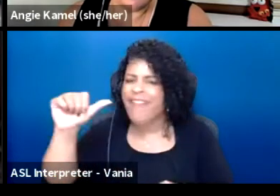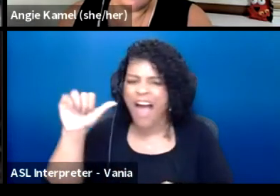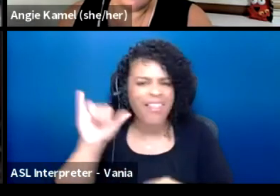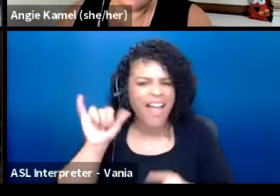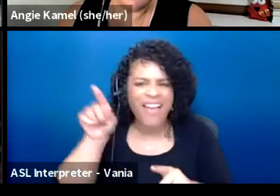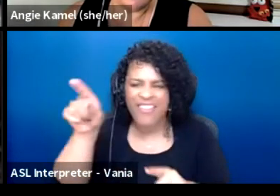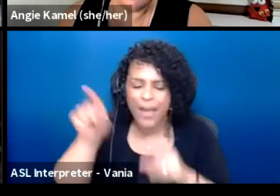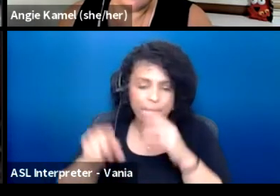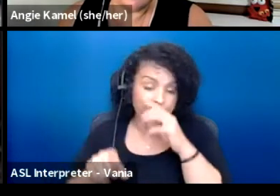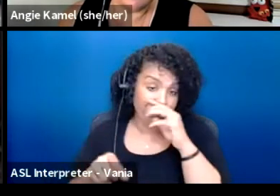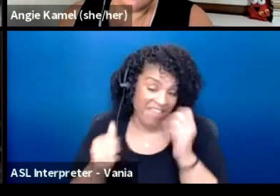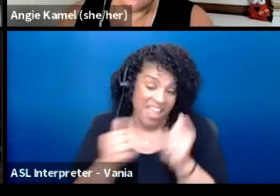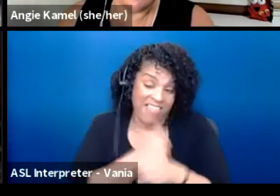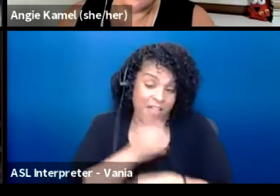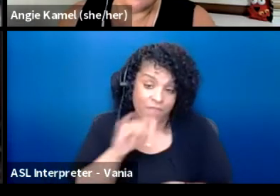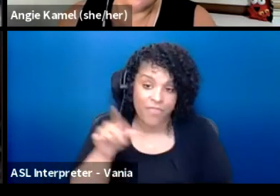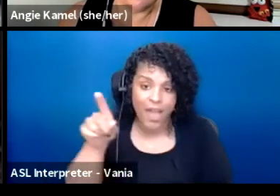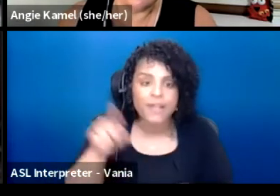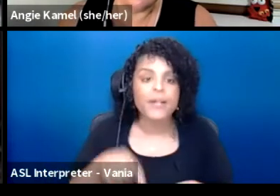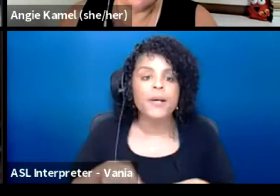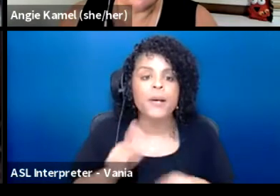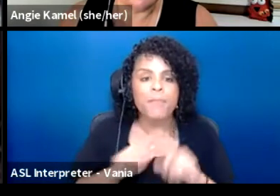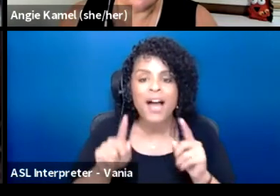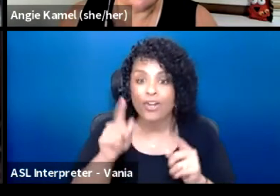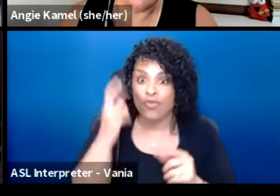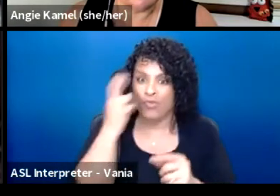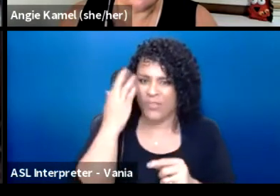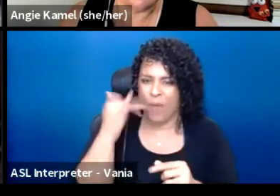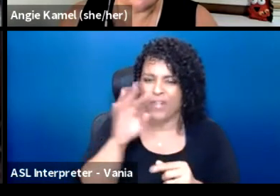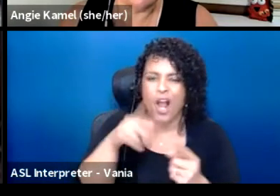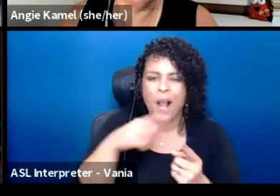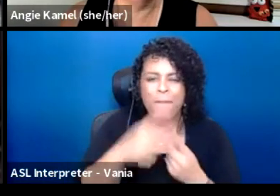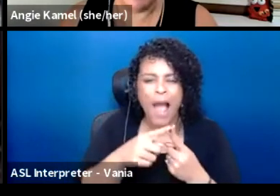And I actually think the reason why when we started with the first question about the magic wand